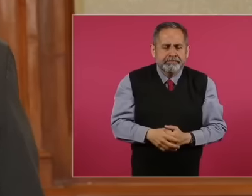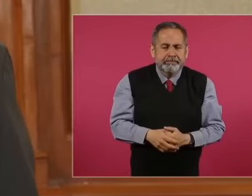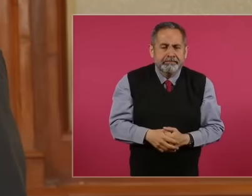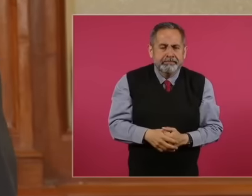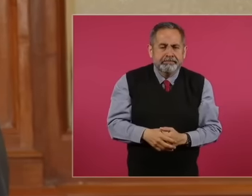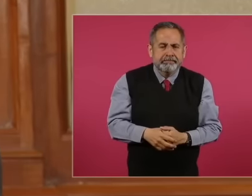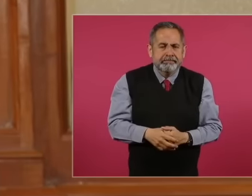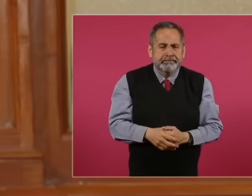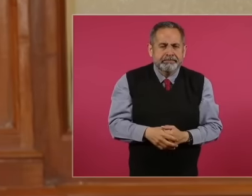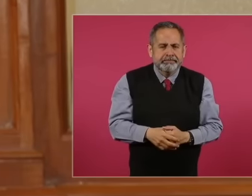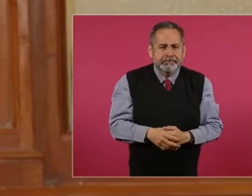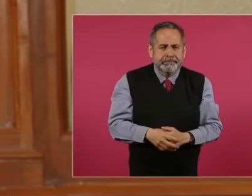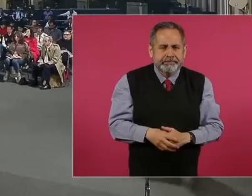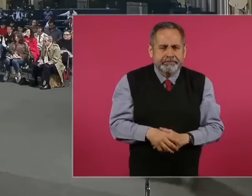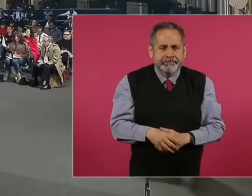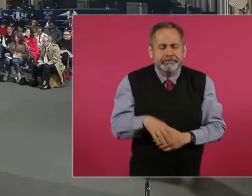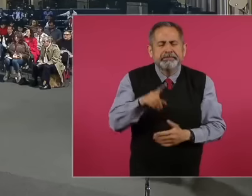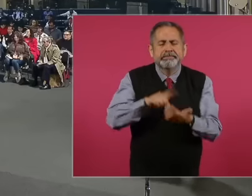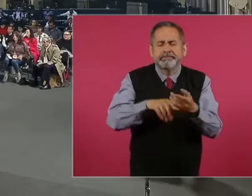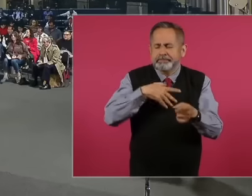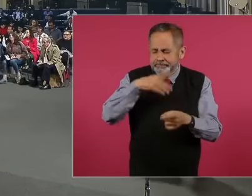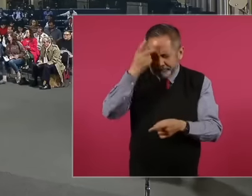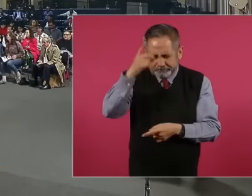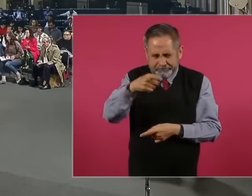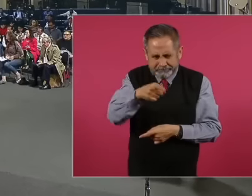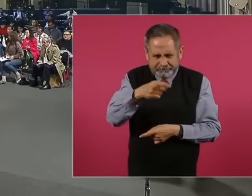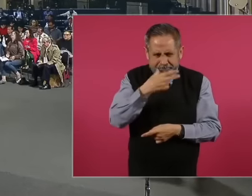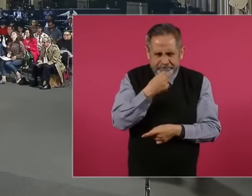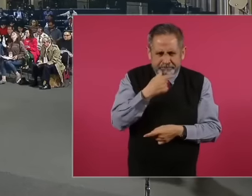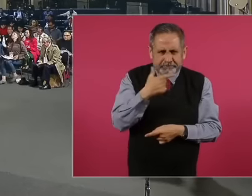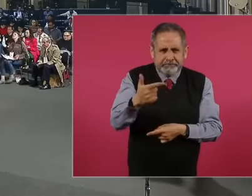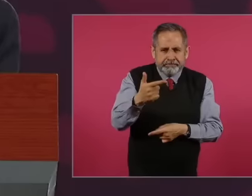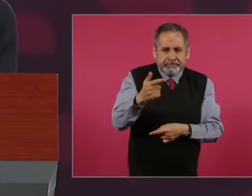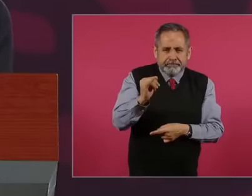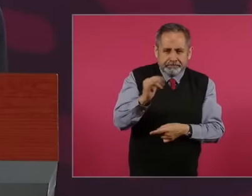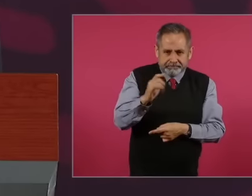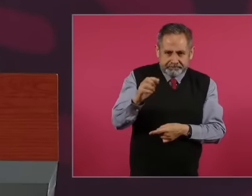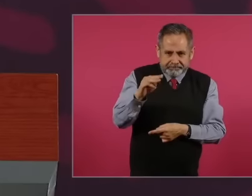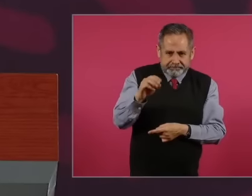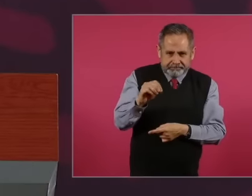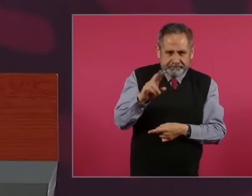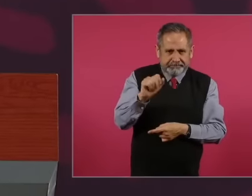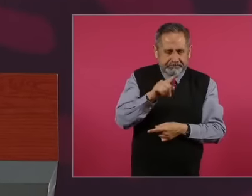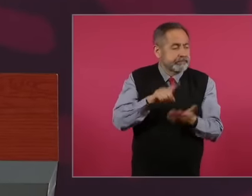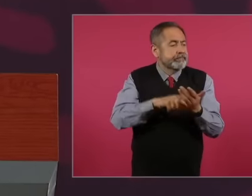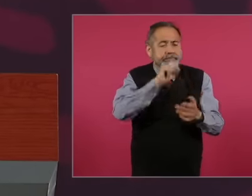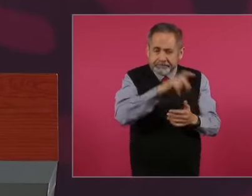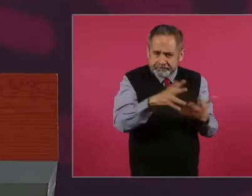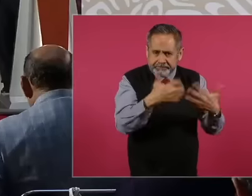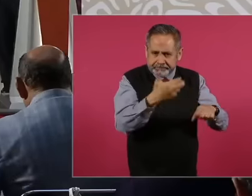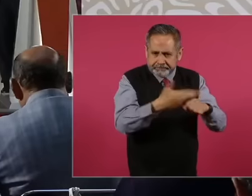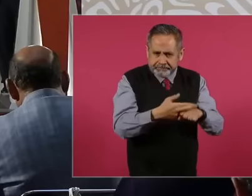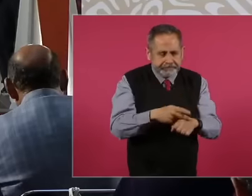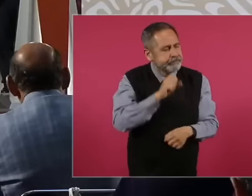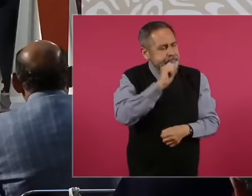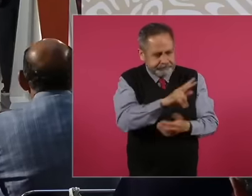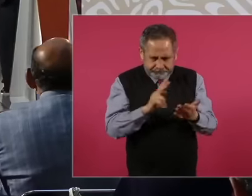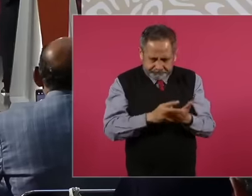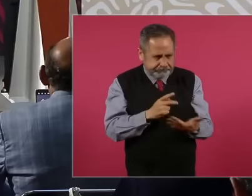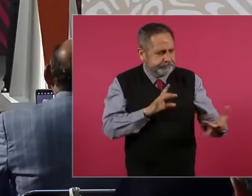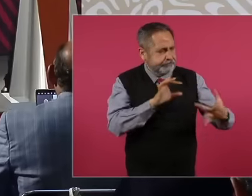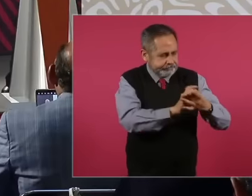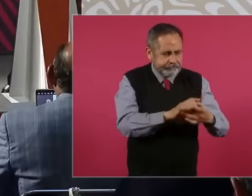of Guillermo Valdes and in 100 days of